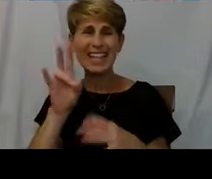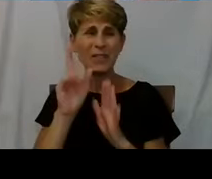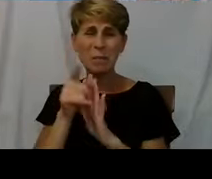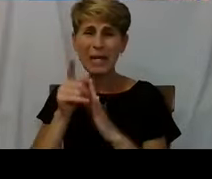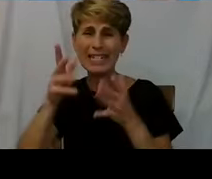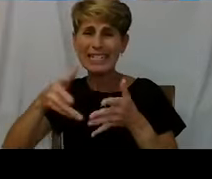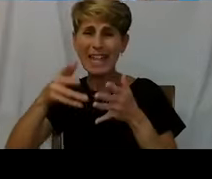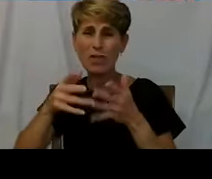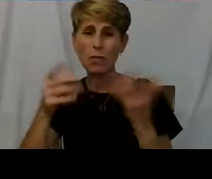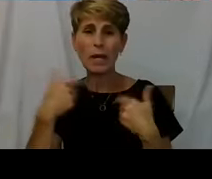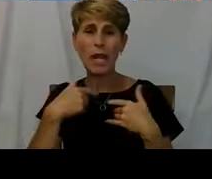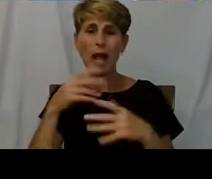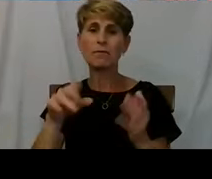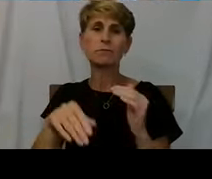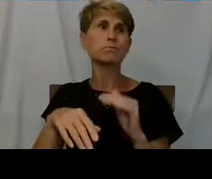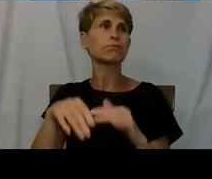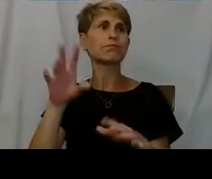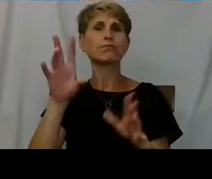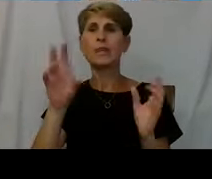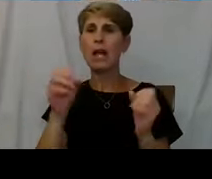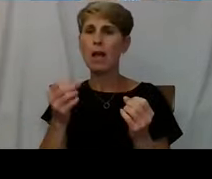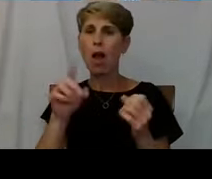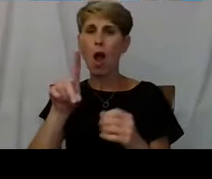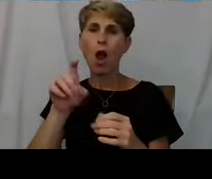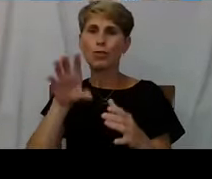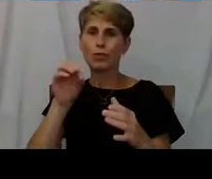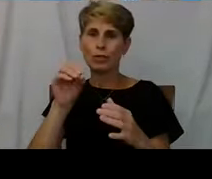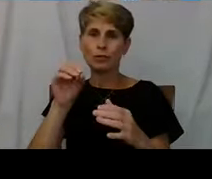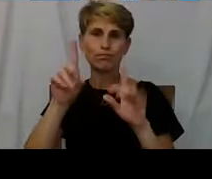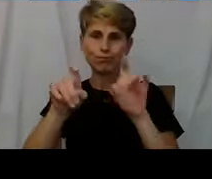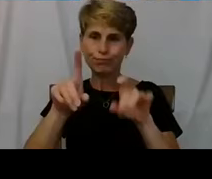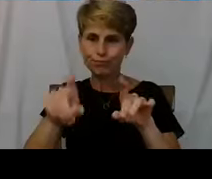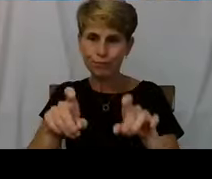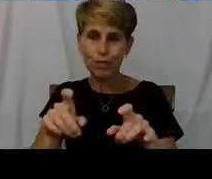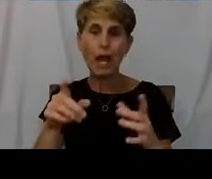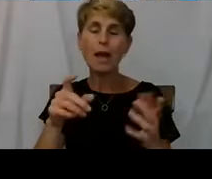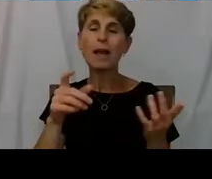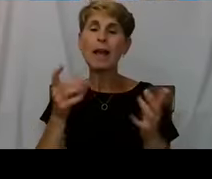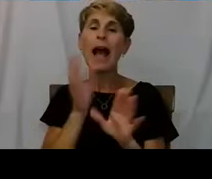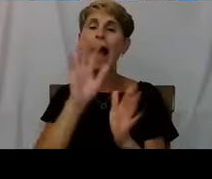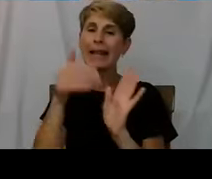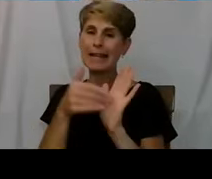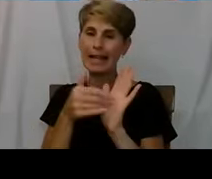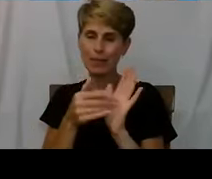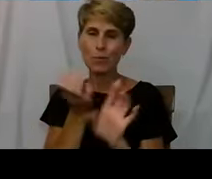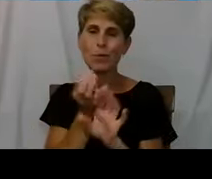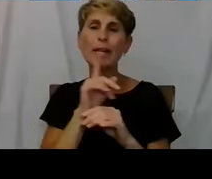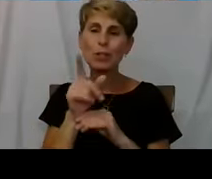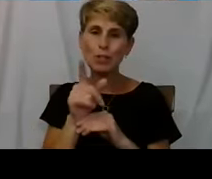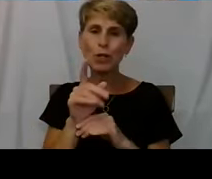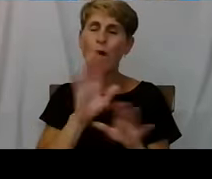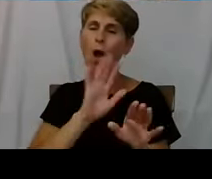and comments and kudos in the Q&A. We will make sure all of your kind words get to our panelists because